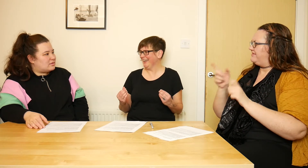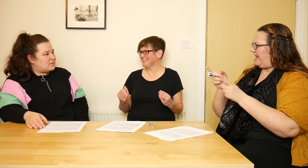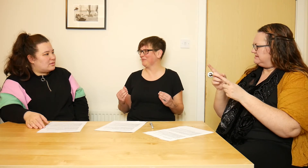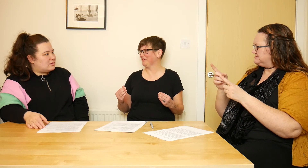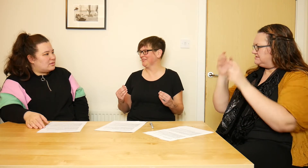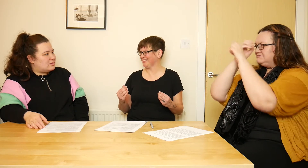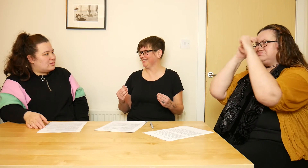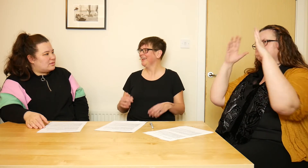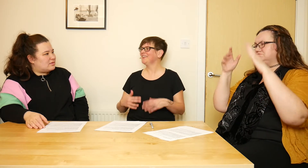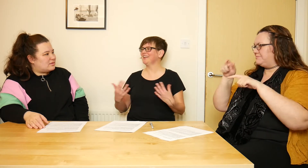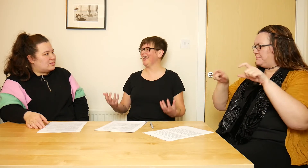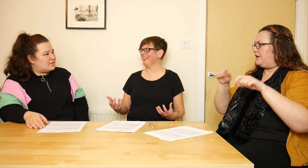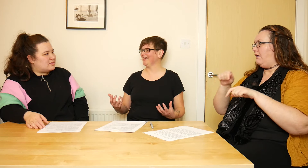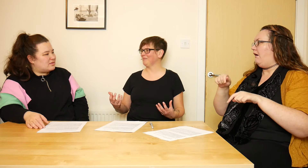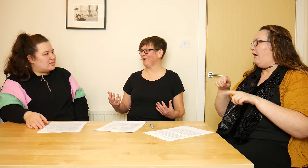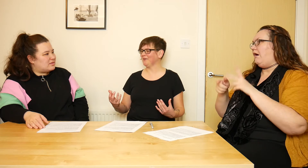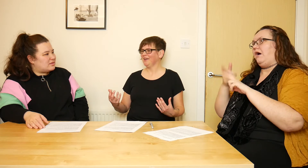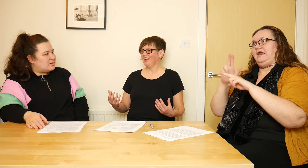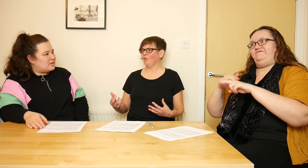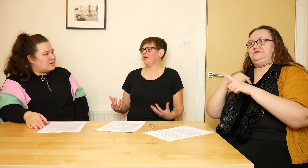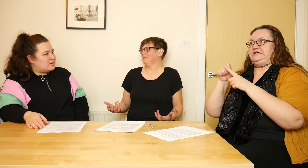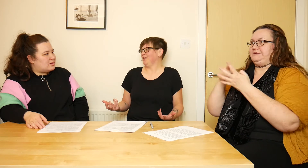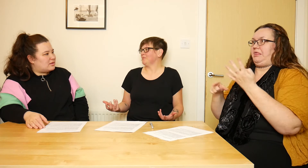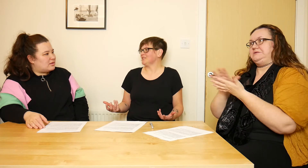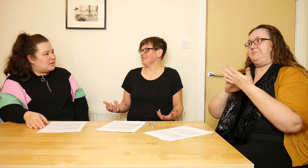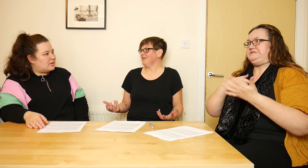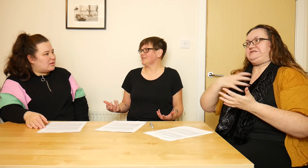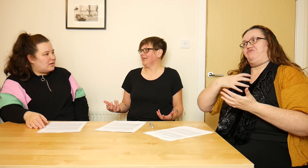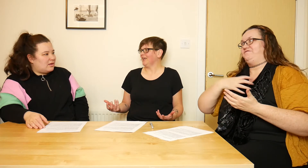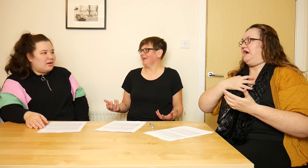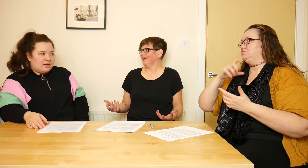as opposed to learning anything about what a blind person's life is like.